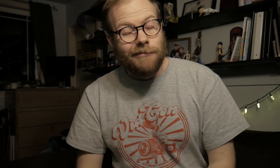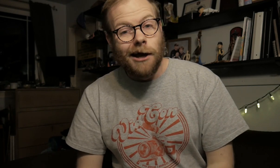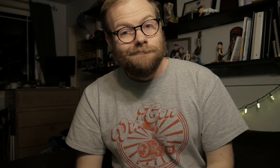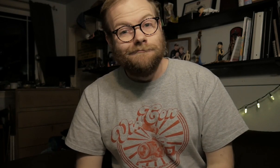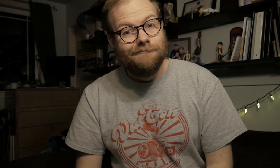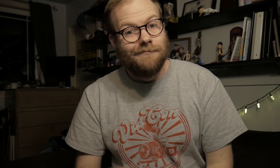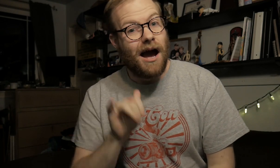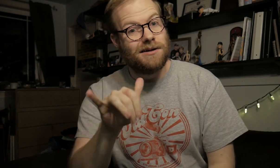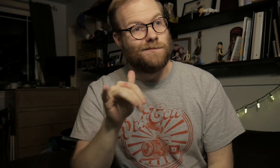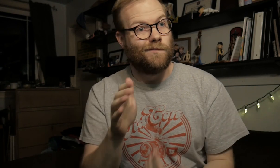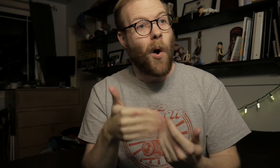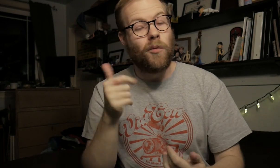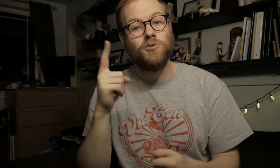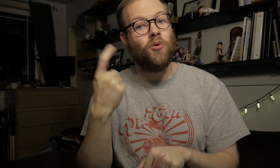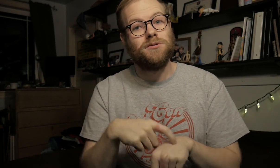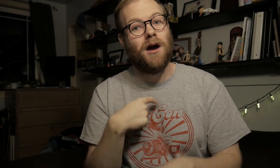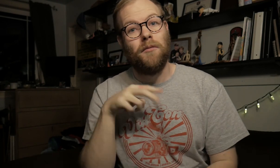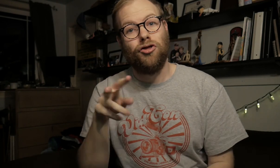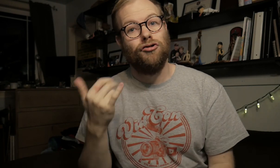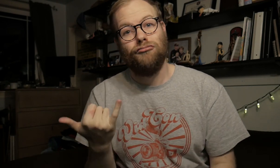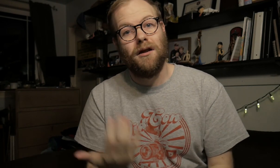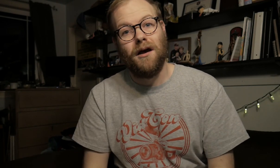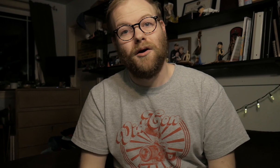Yeah. That's almost the only time I look right now.